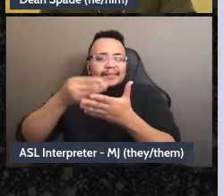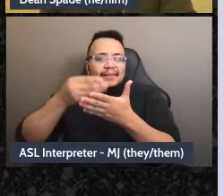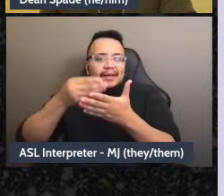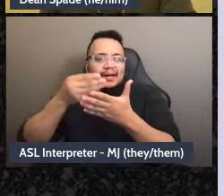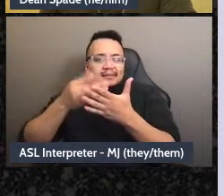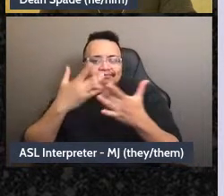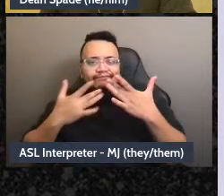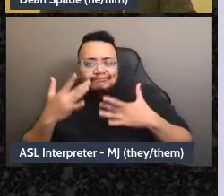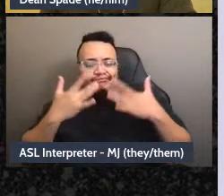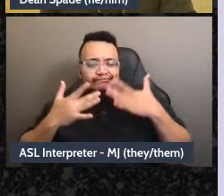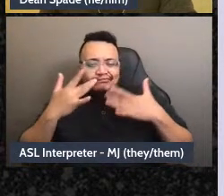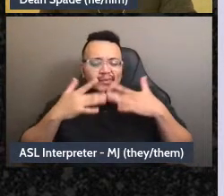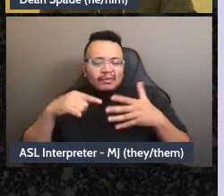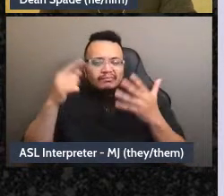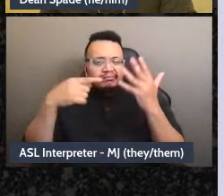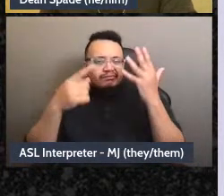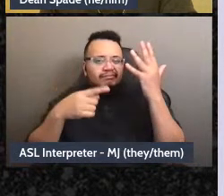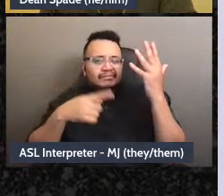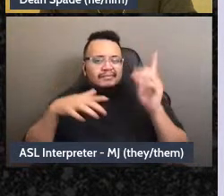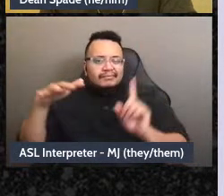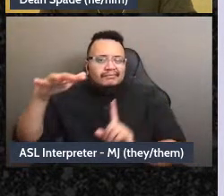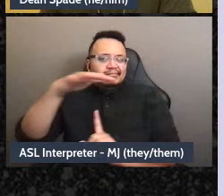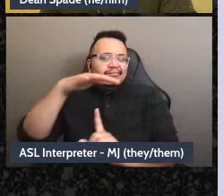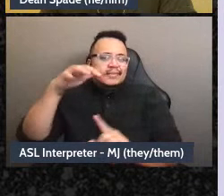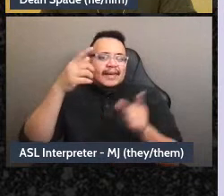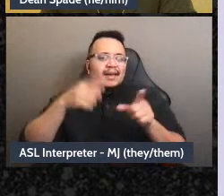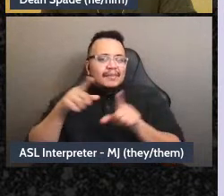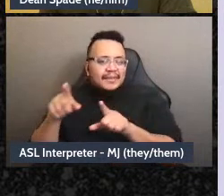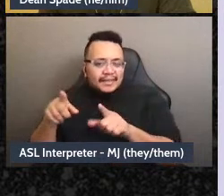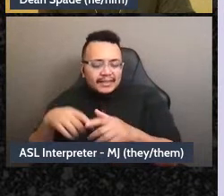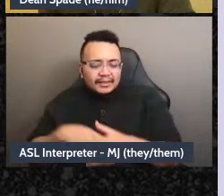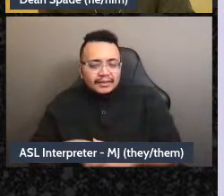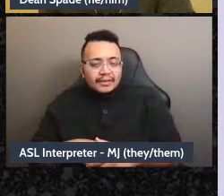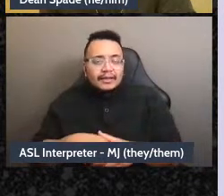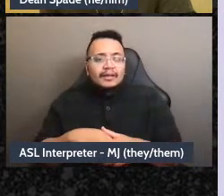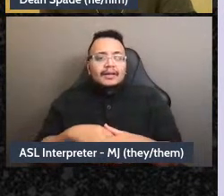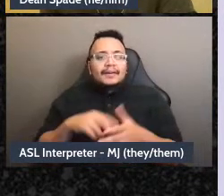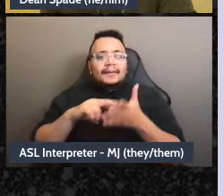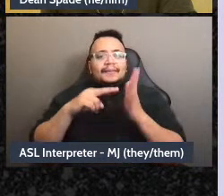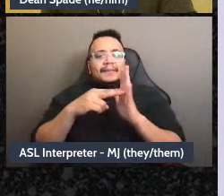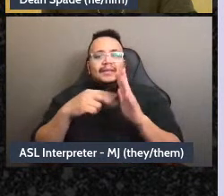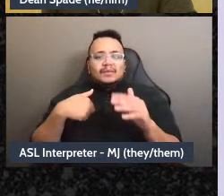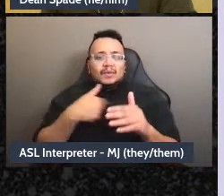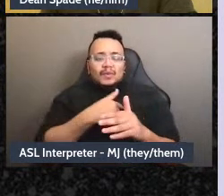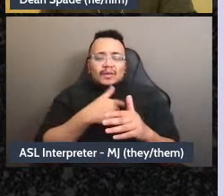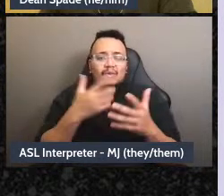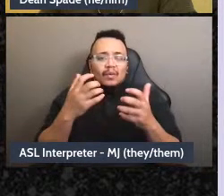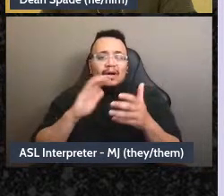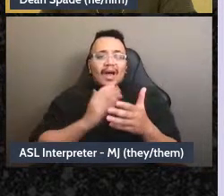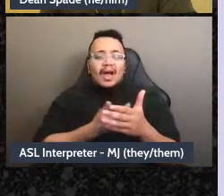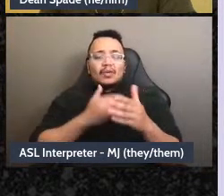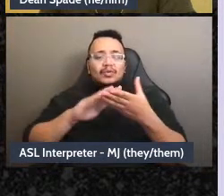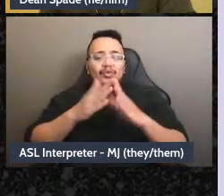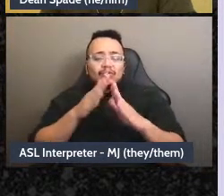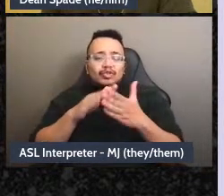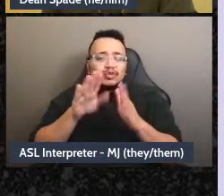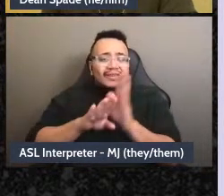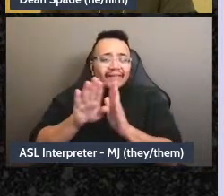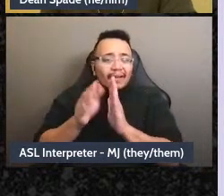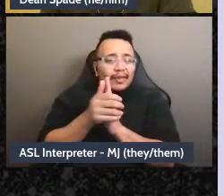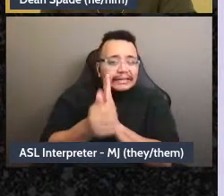conditions, and we want a lot of people to get skilled up to save each other's lives, reduce